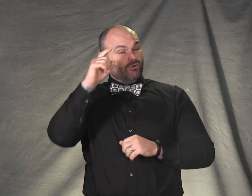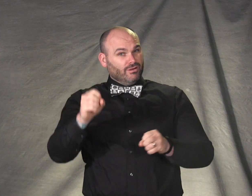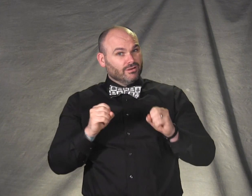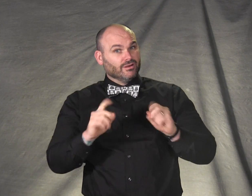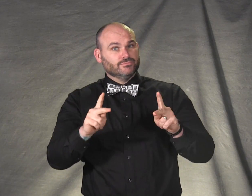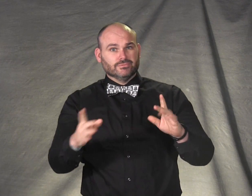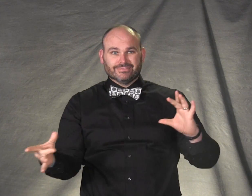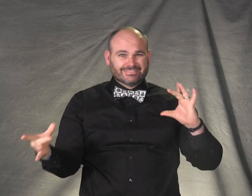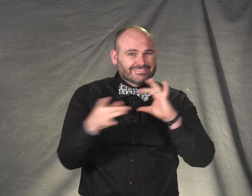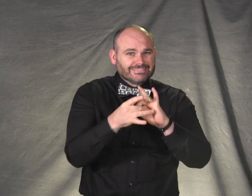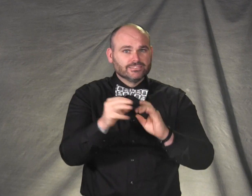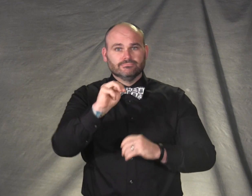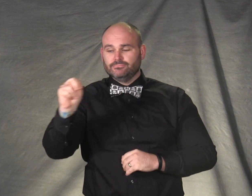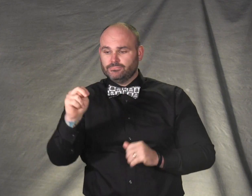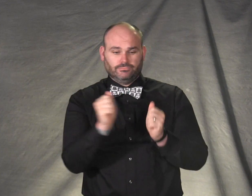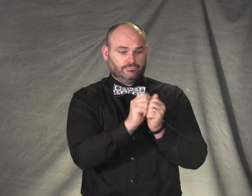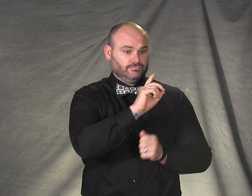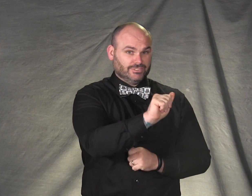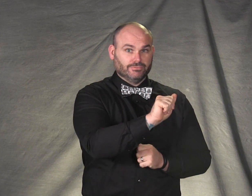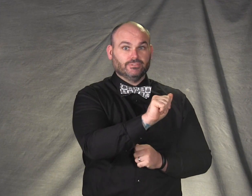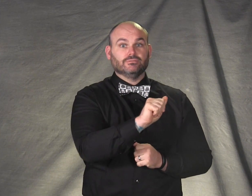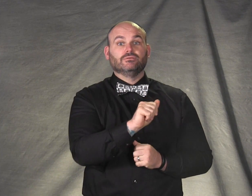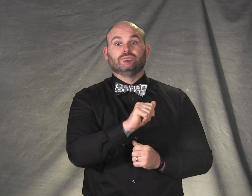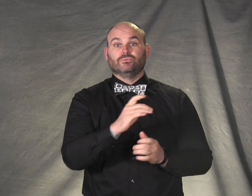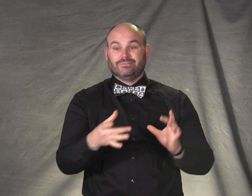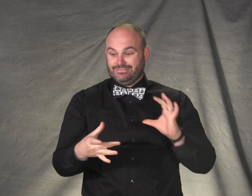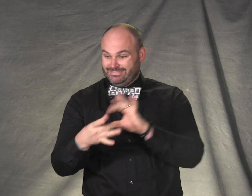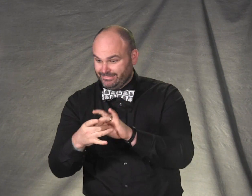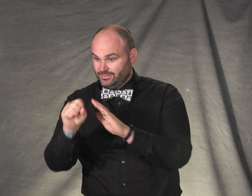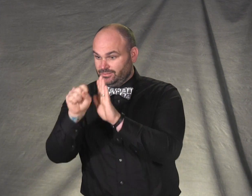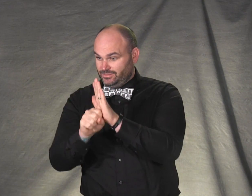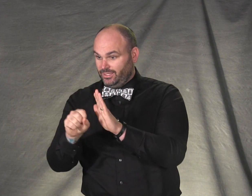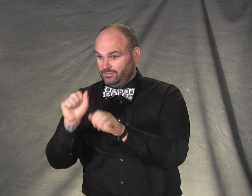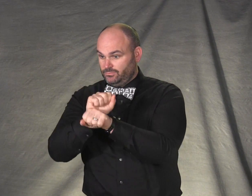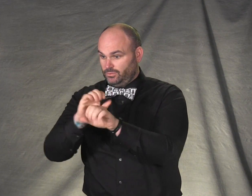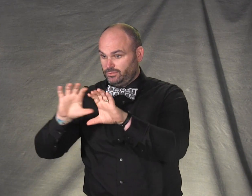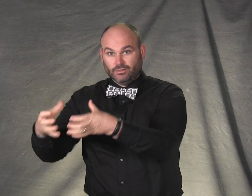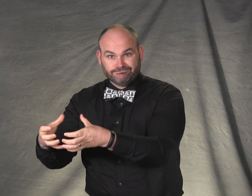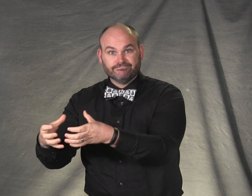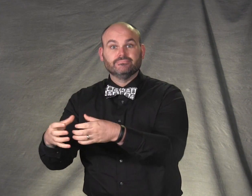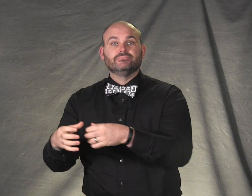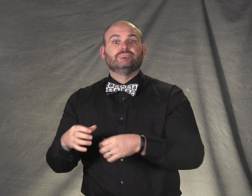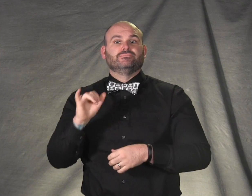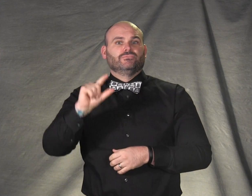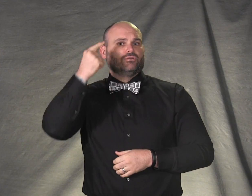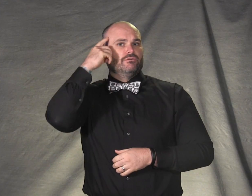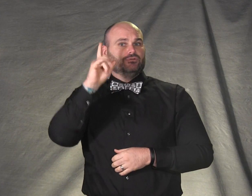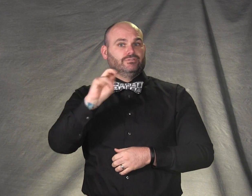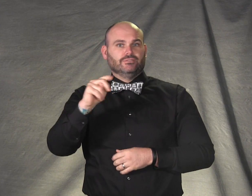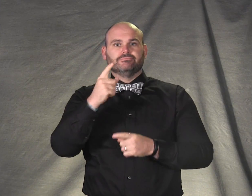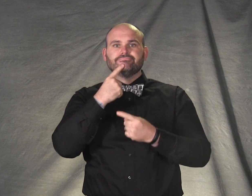To connect more Minnesotans with disabilities to opportunities for state employment,